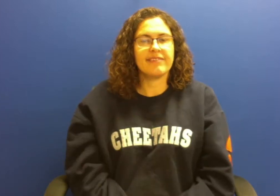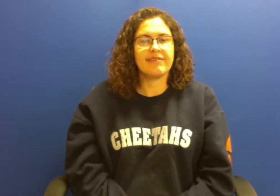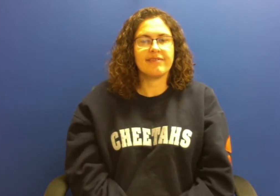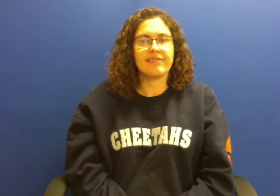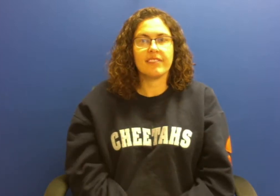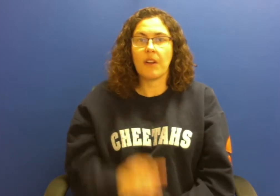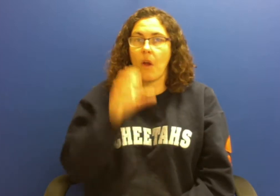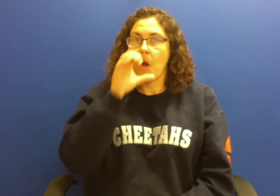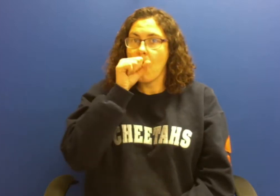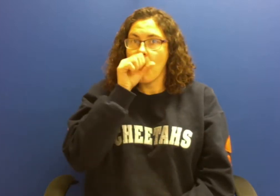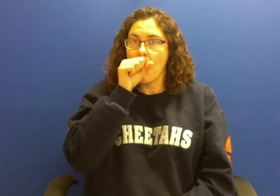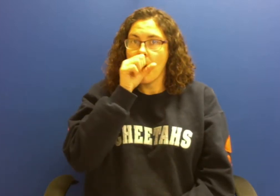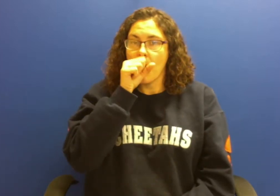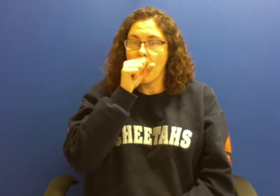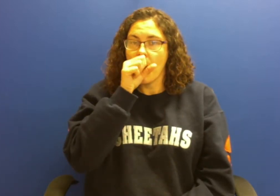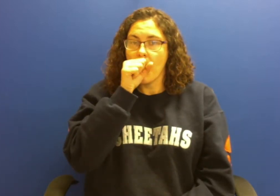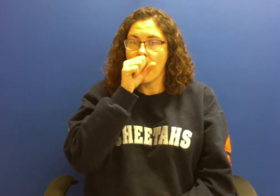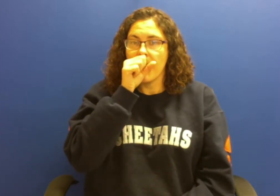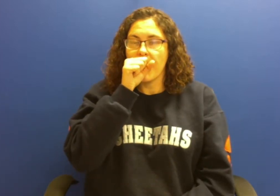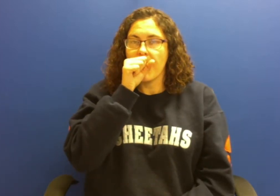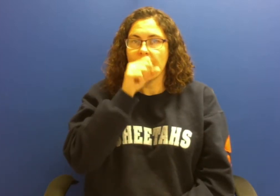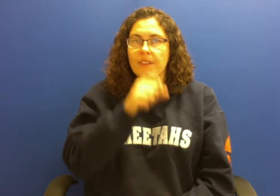banana' orange